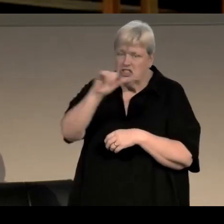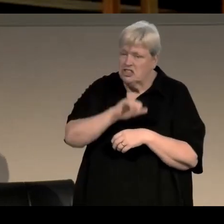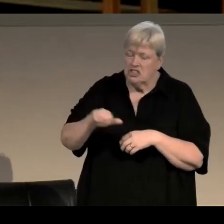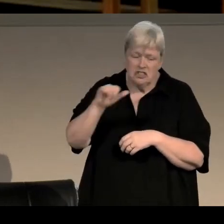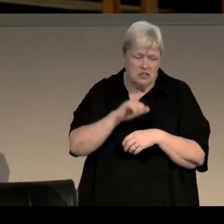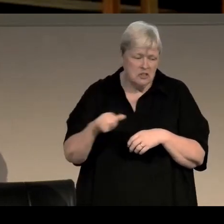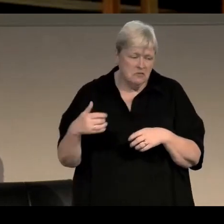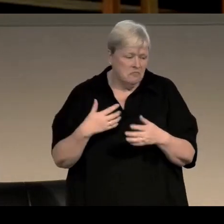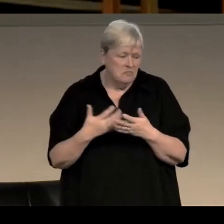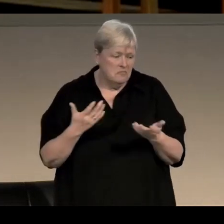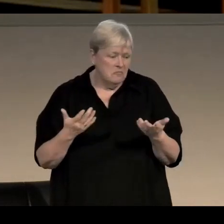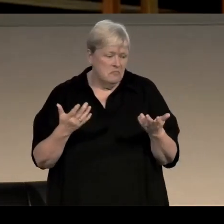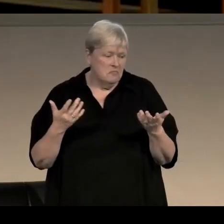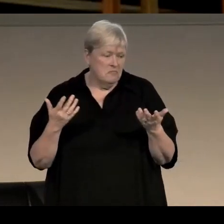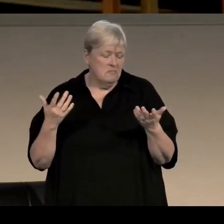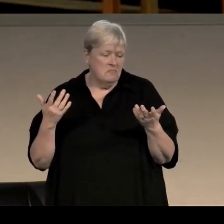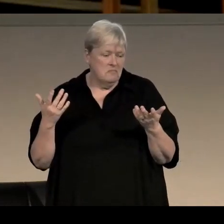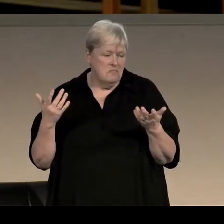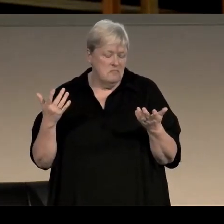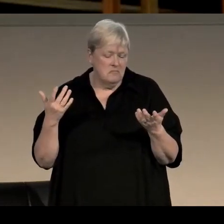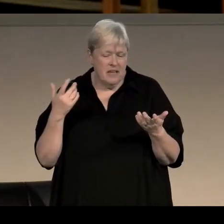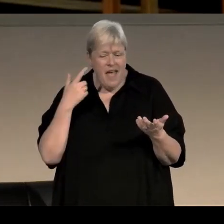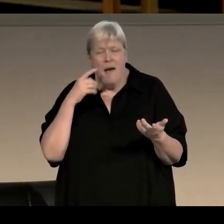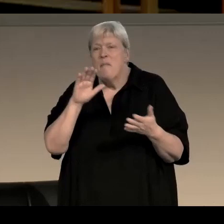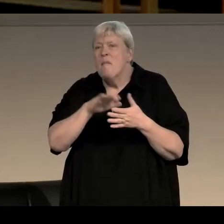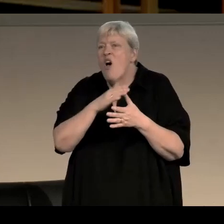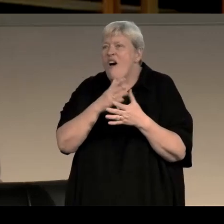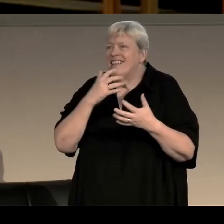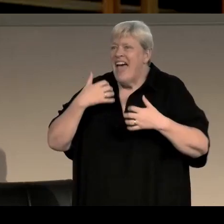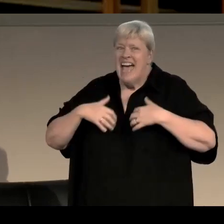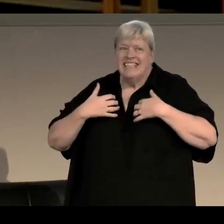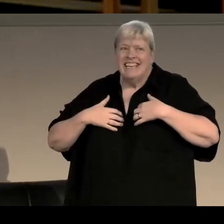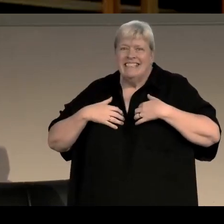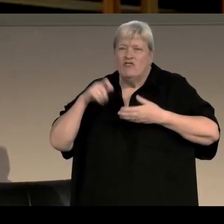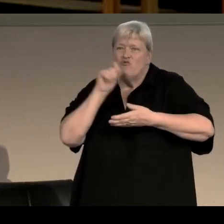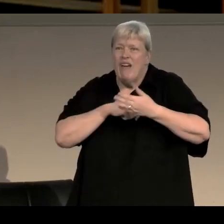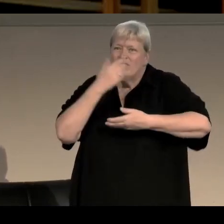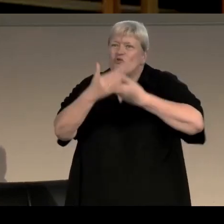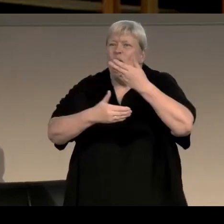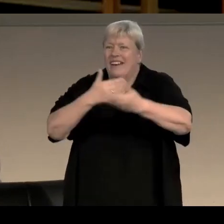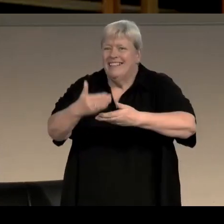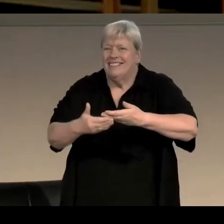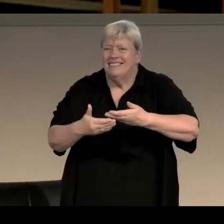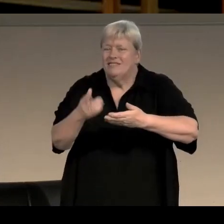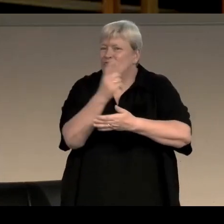to Lindsey Gordon and Kate Branigan it was because I was excited about writing a story. It's always a story that drives me,